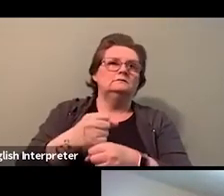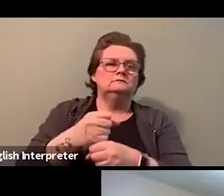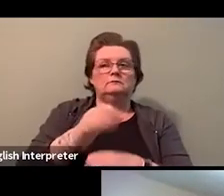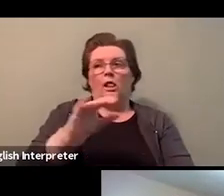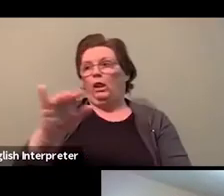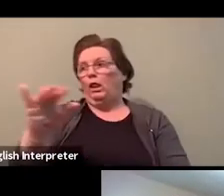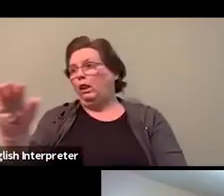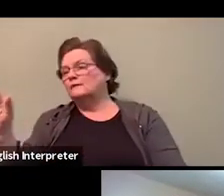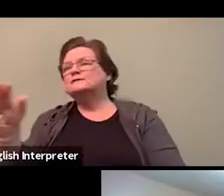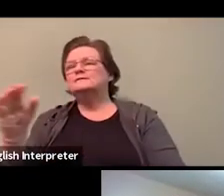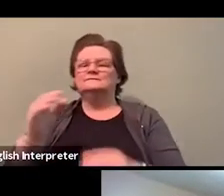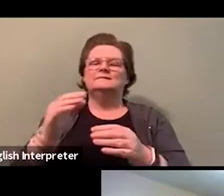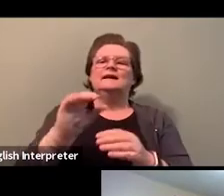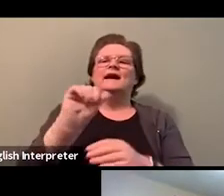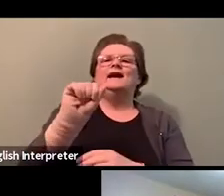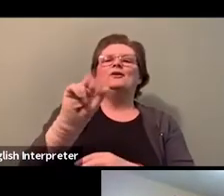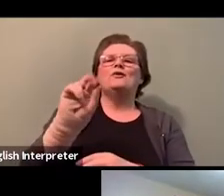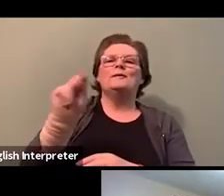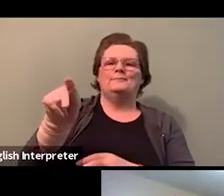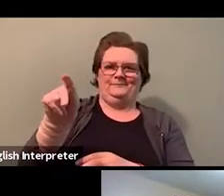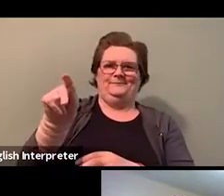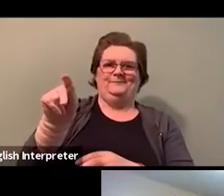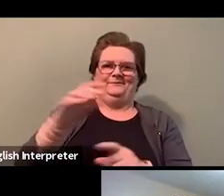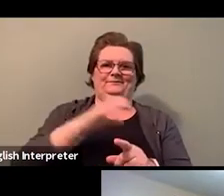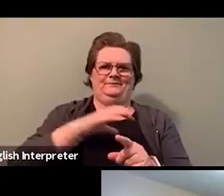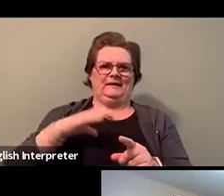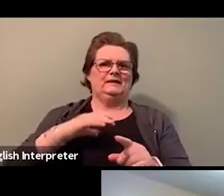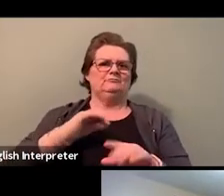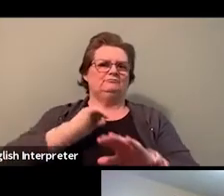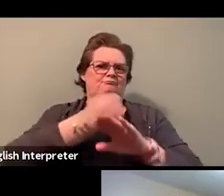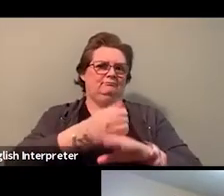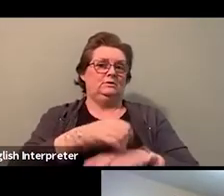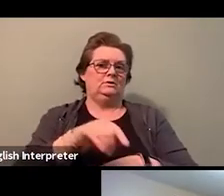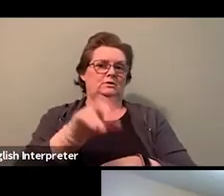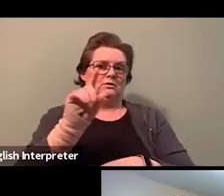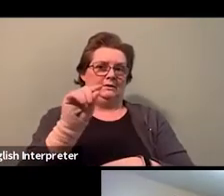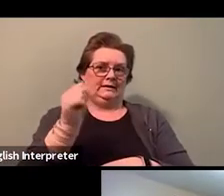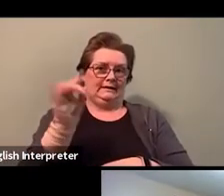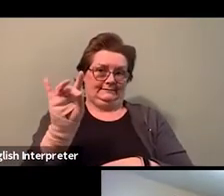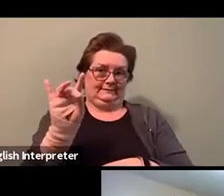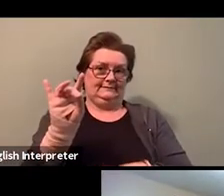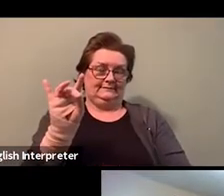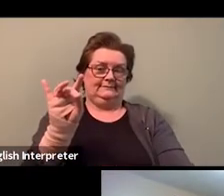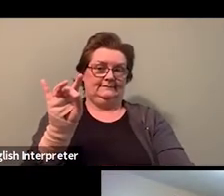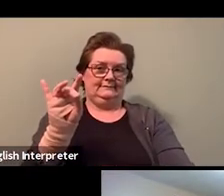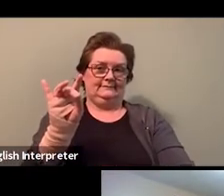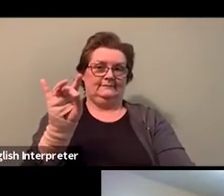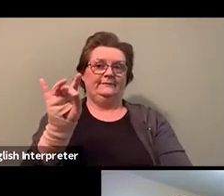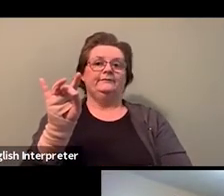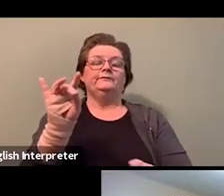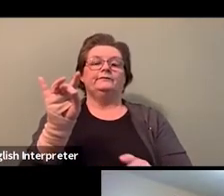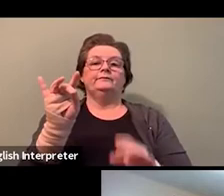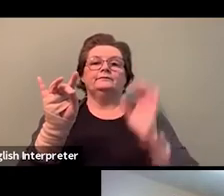Our AROAP Committee was established in 2018 with a goal to address the systemic under-representation